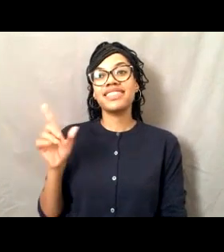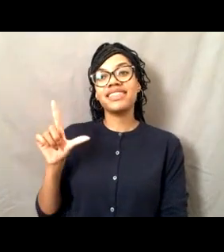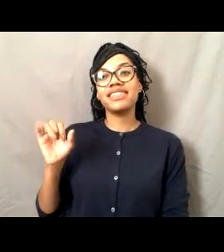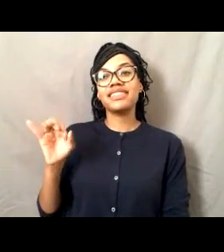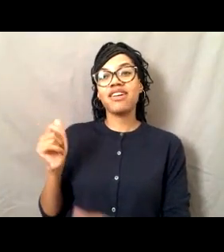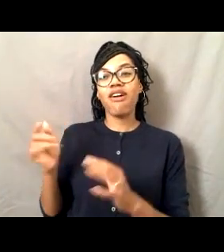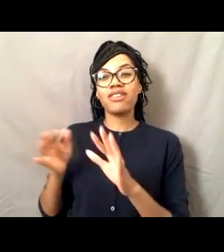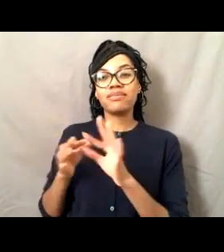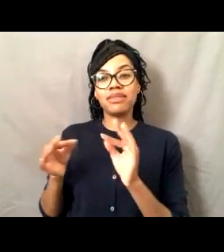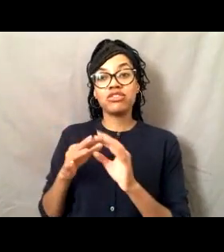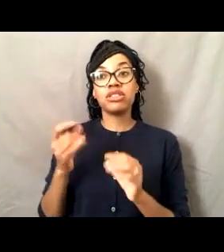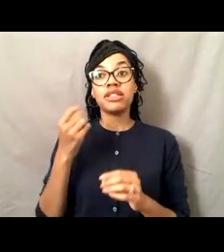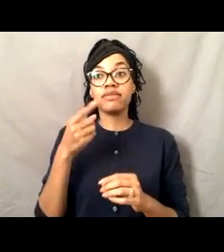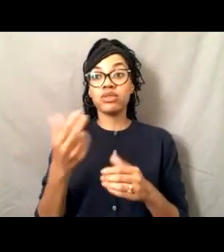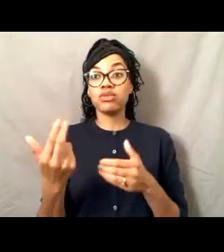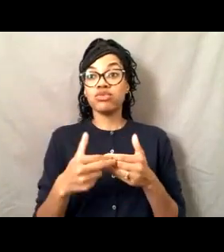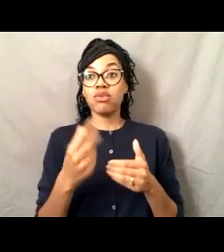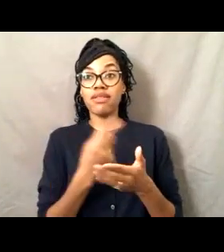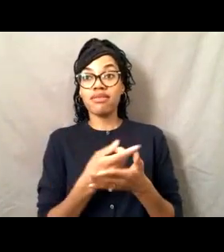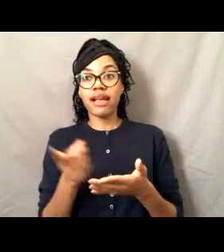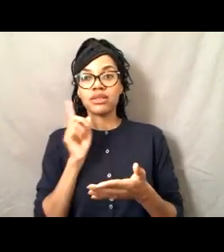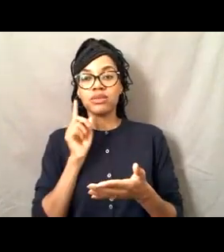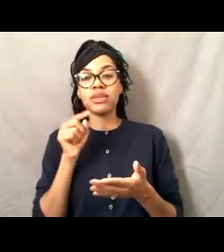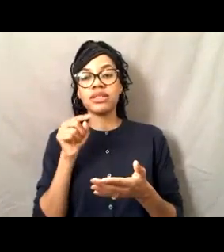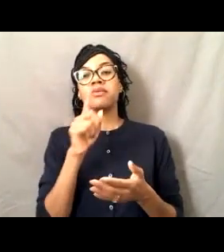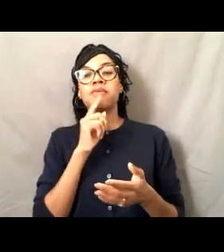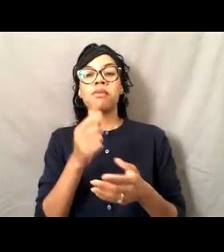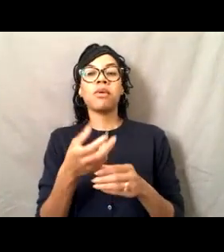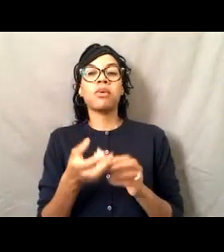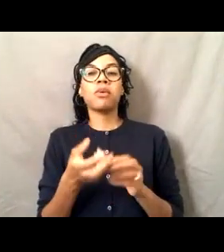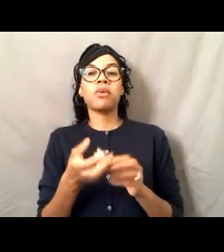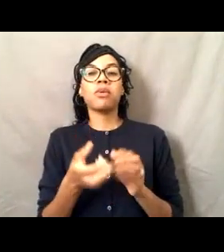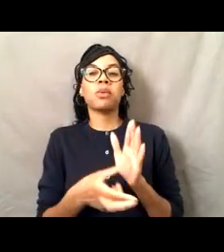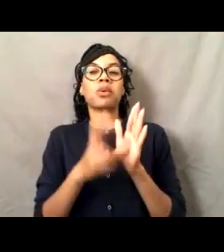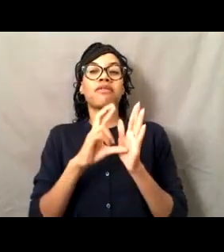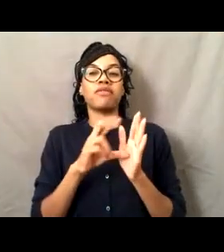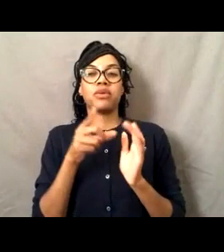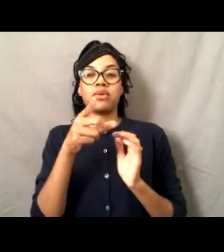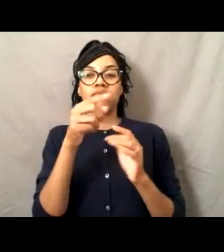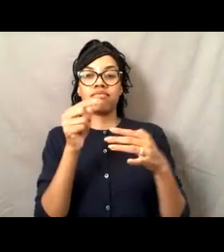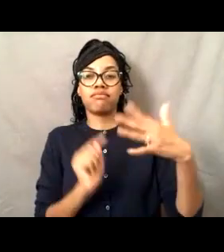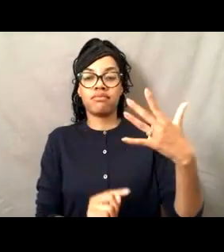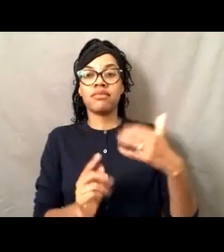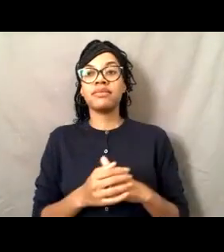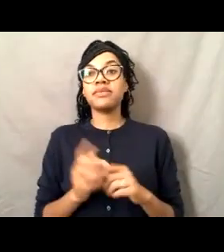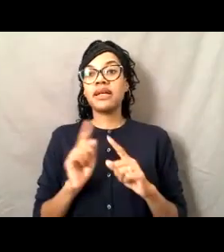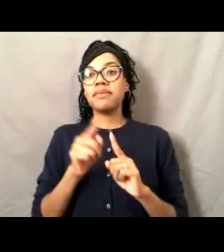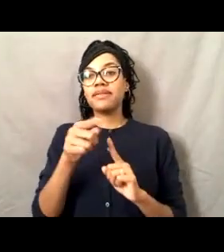this is going to be a little bit of a review for you but if you didn't, here's an introduction to the NOAA Corps.